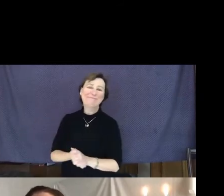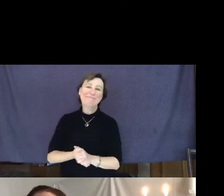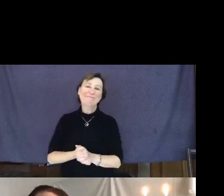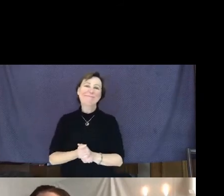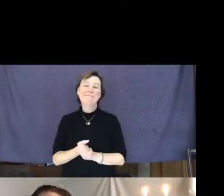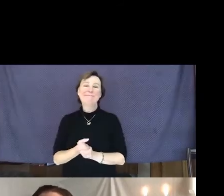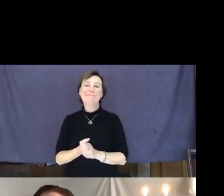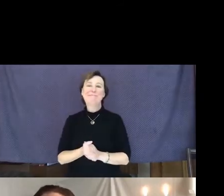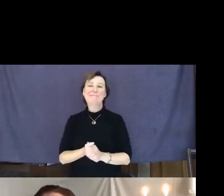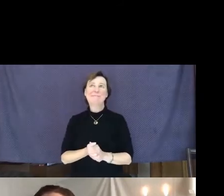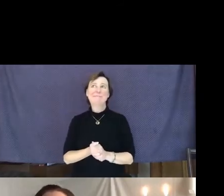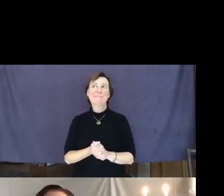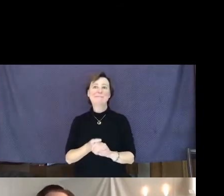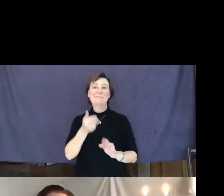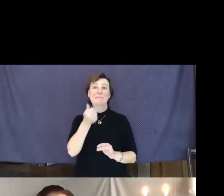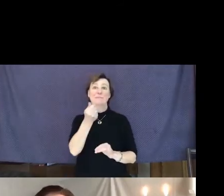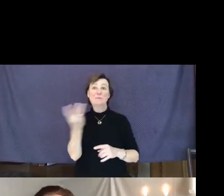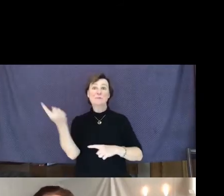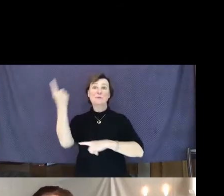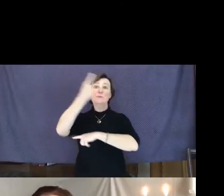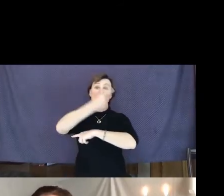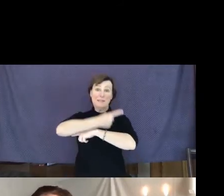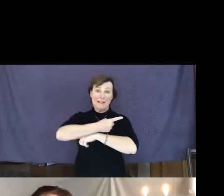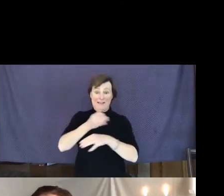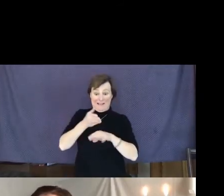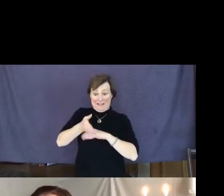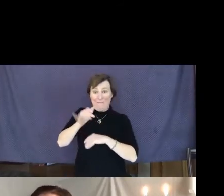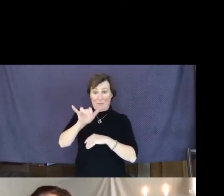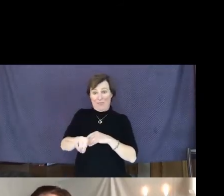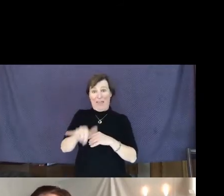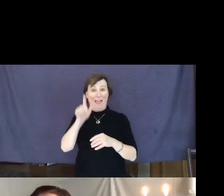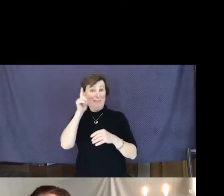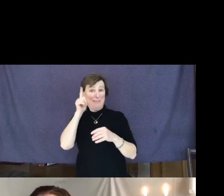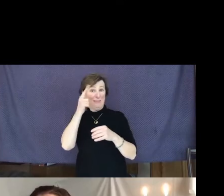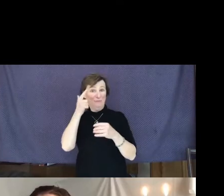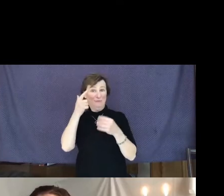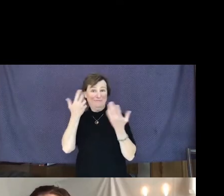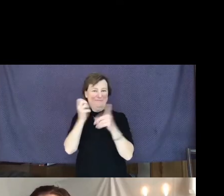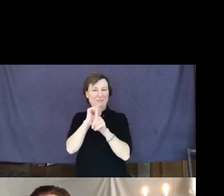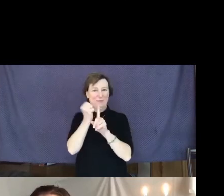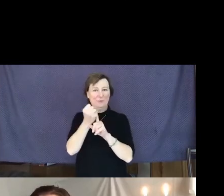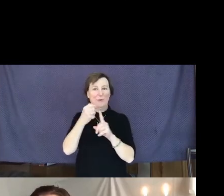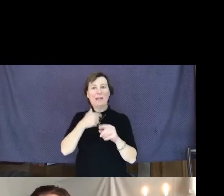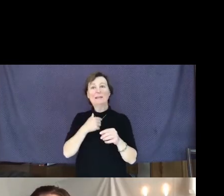A few days after my lunch incident I was pulling out the parking lot of UUCS